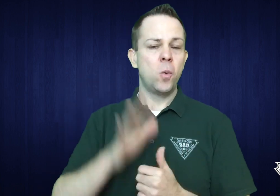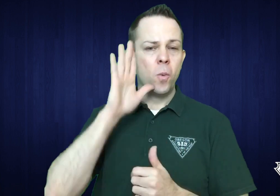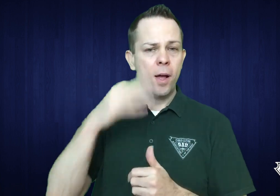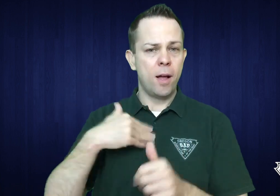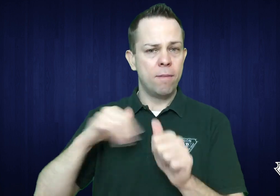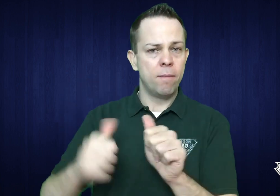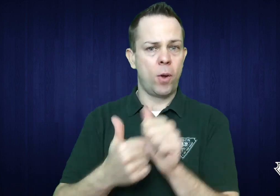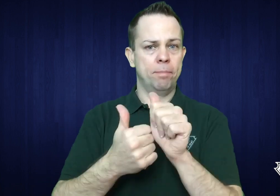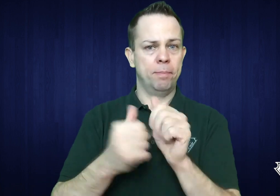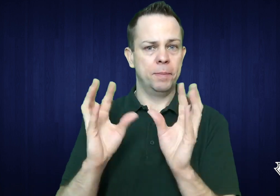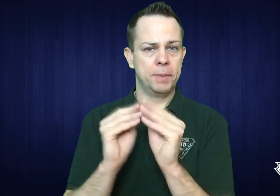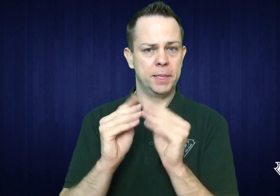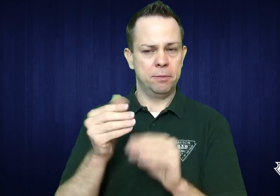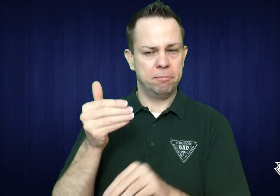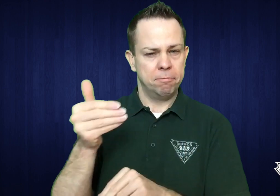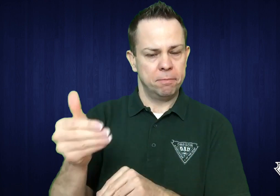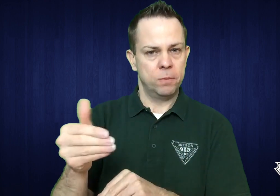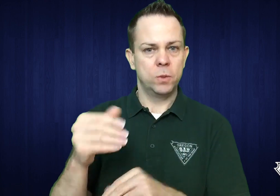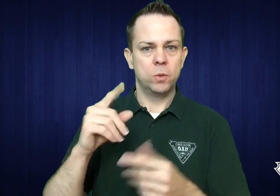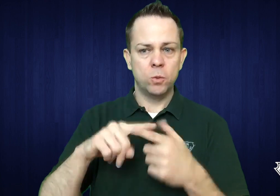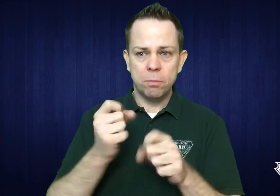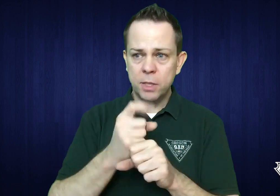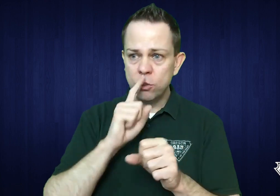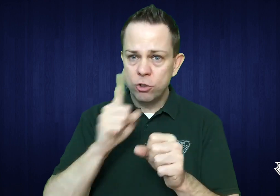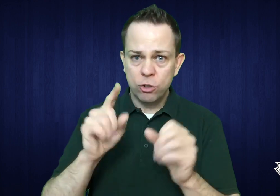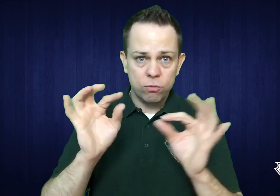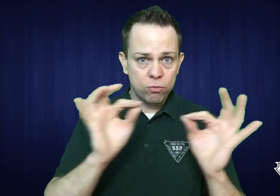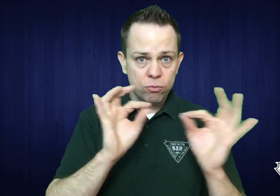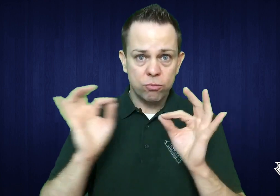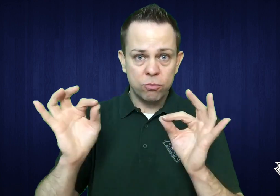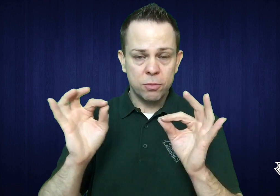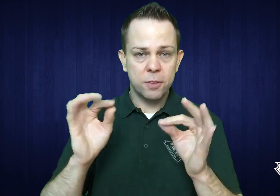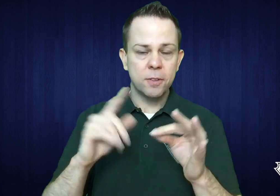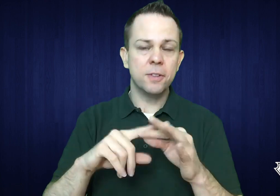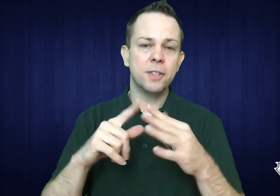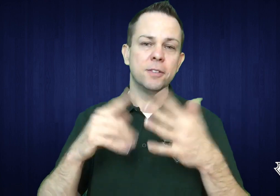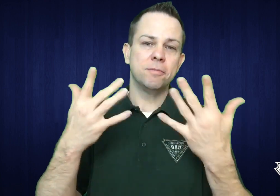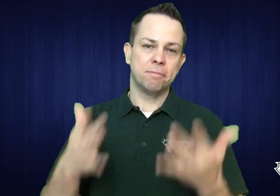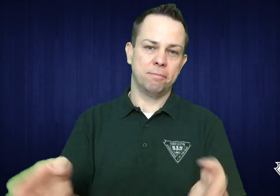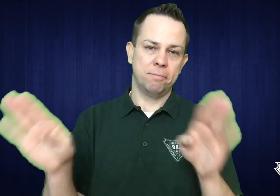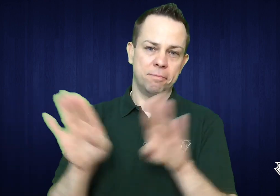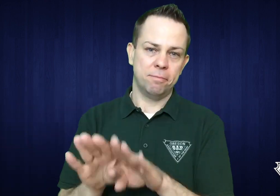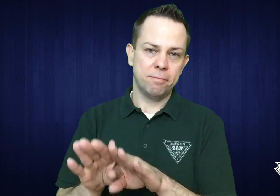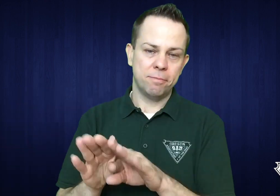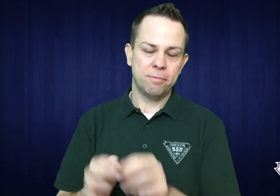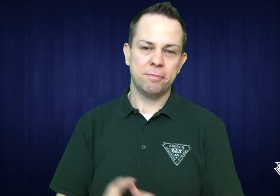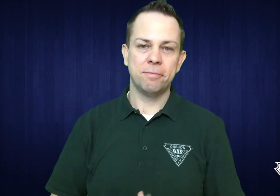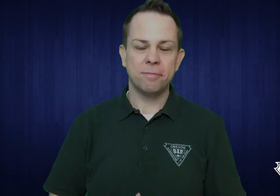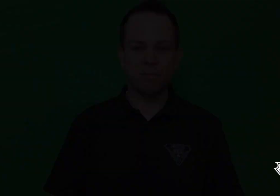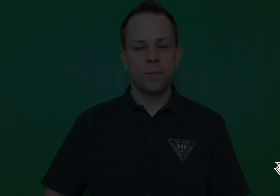We will be having a followup meeting to be sure everything is still running smoothly, and then we will close the case.